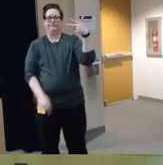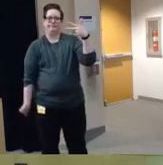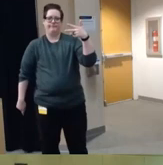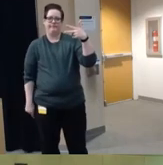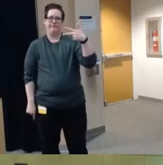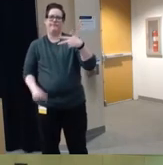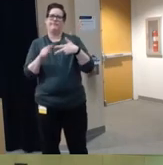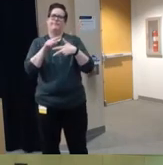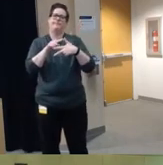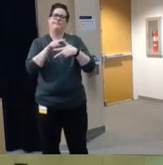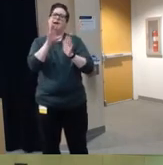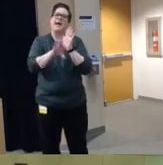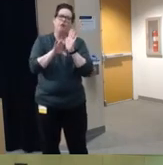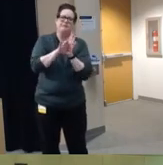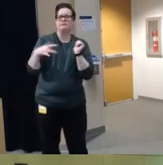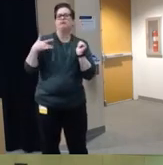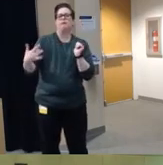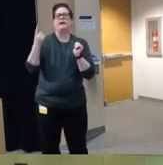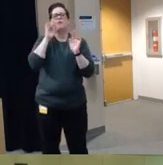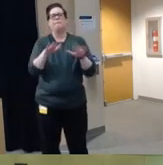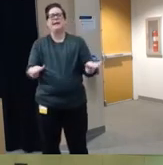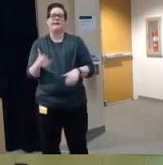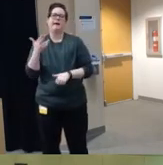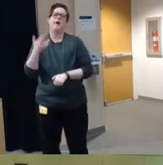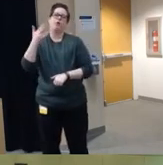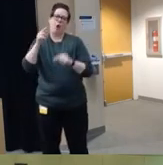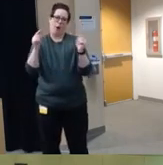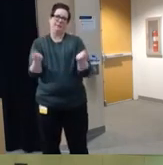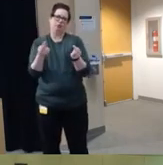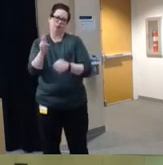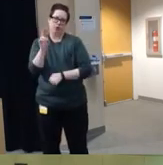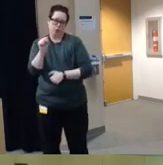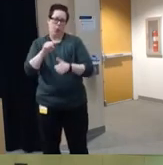trends of pediatric firearm injuries in the US um and we're also going to discuss the risk